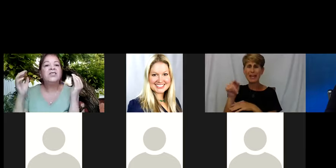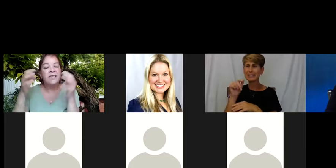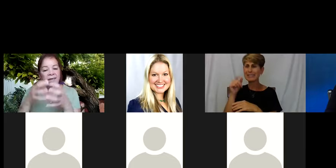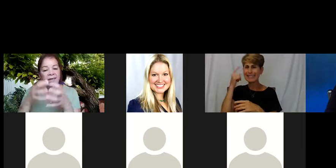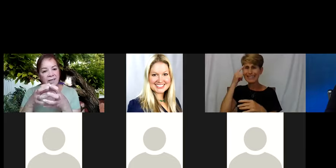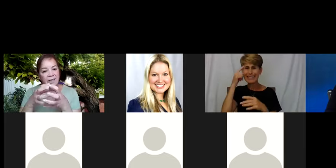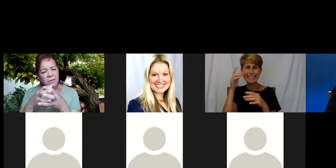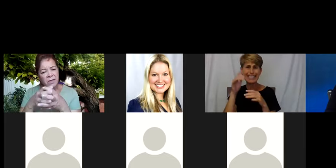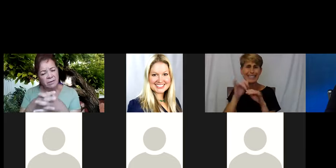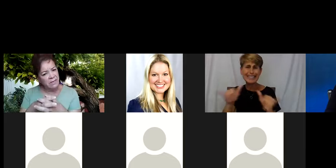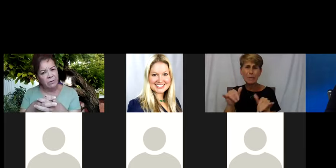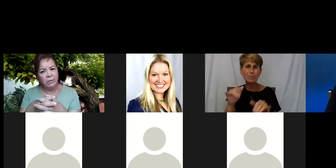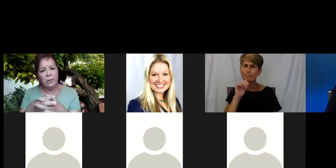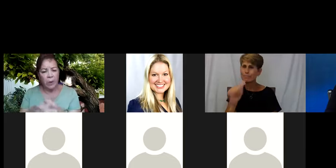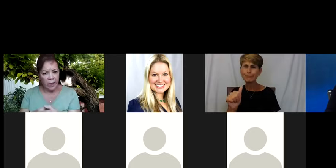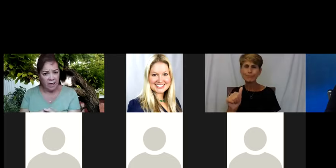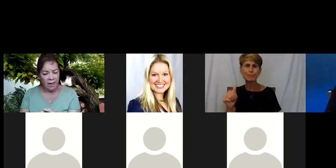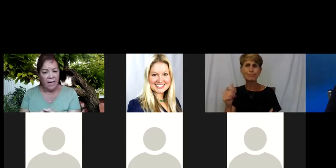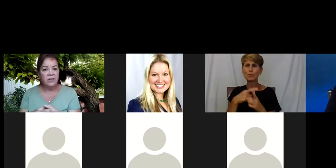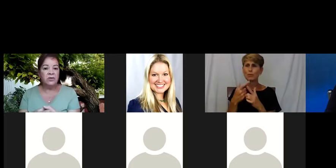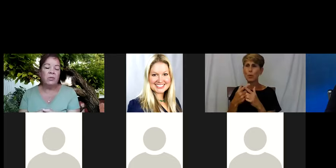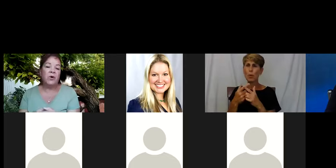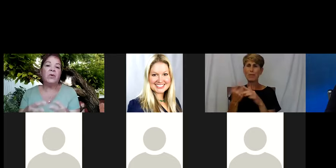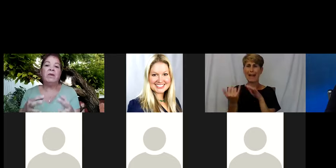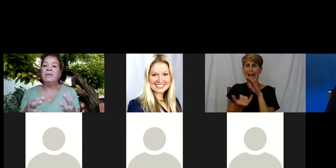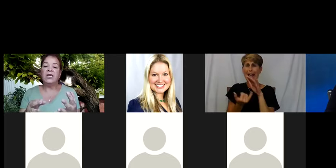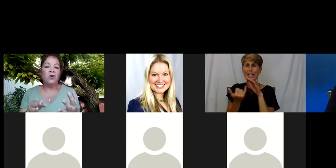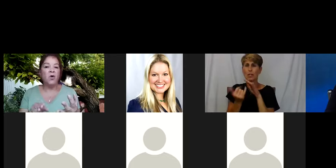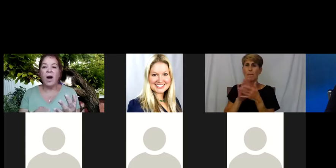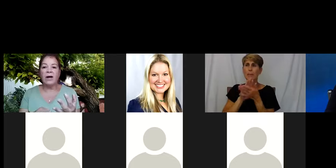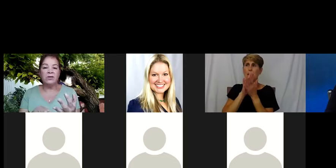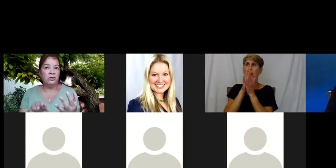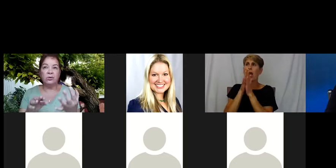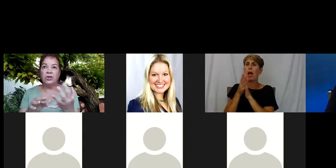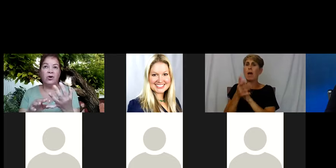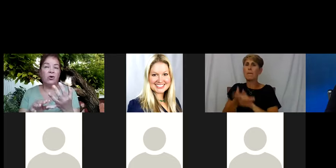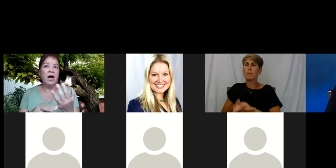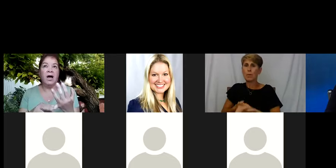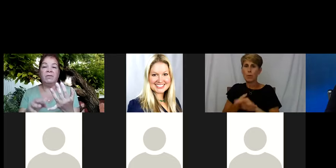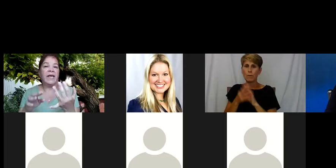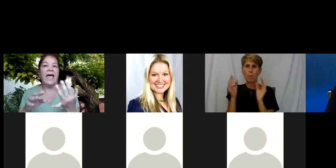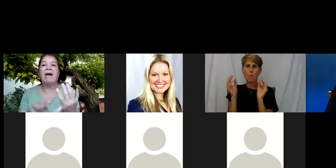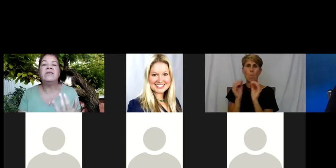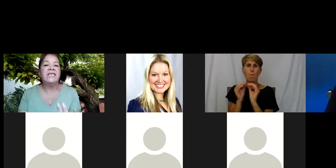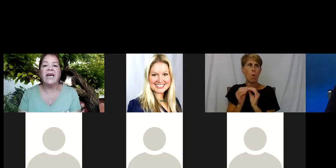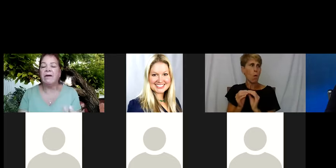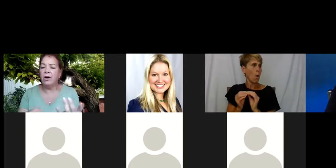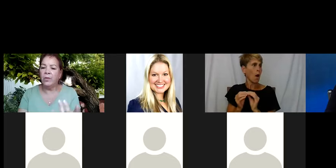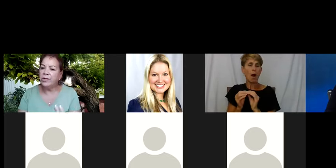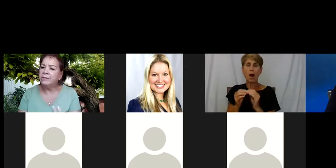And so the isolation becomes even more to the point where maybe they don't go out to canvas the area.